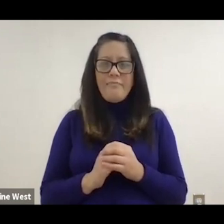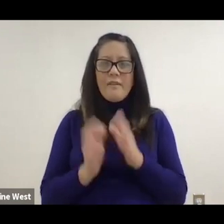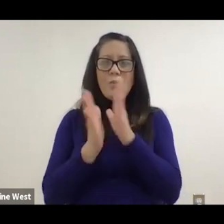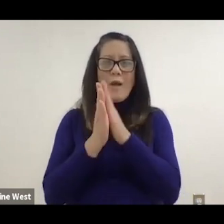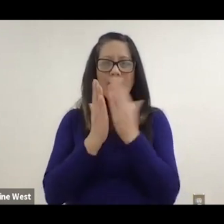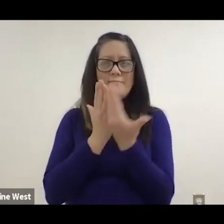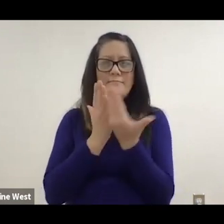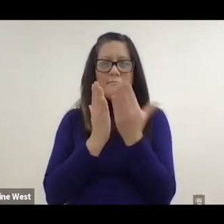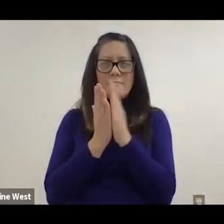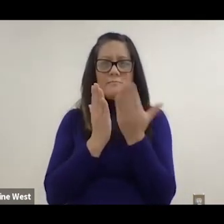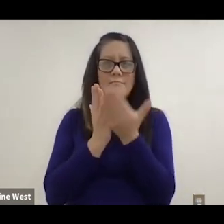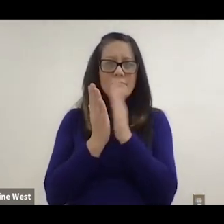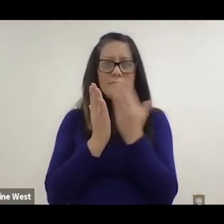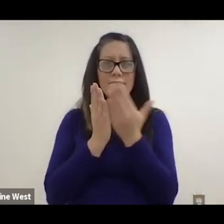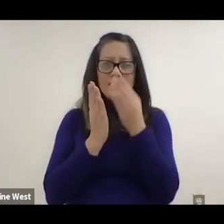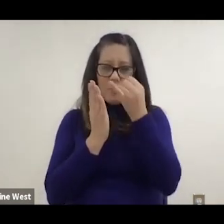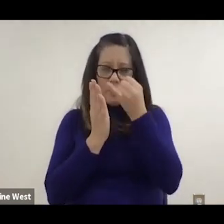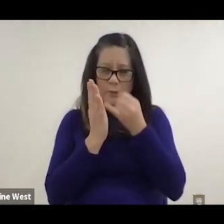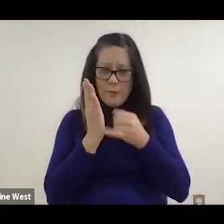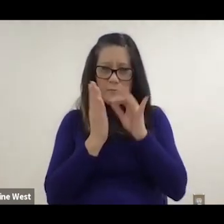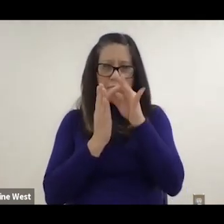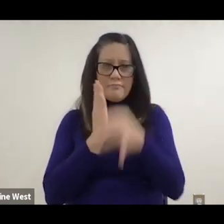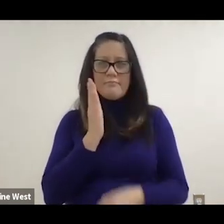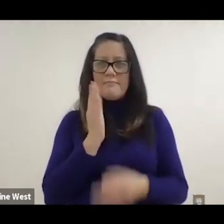it makes it easier for them to tear overtime,